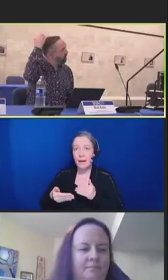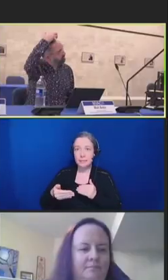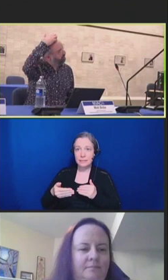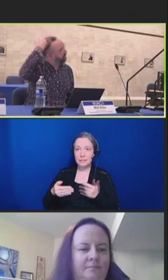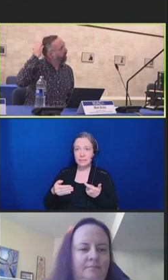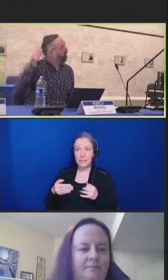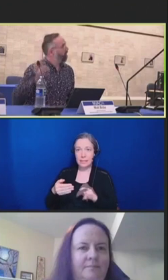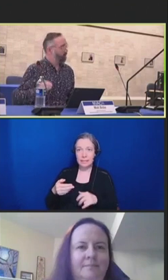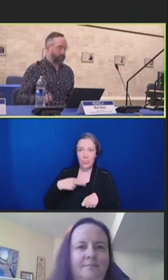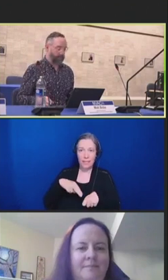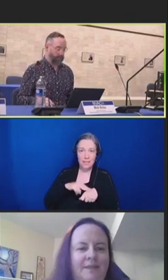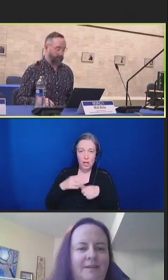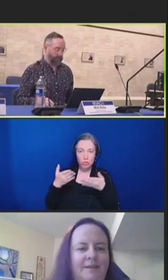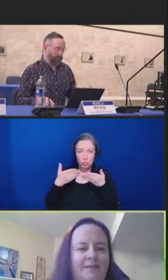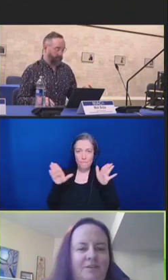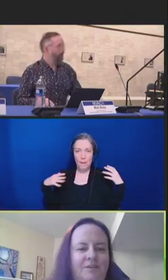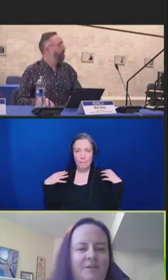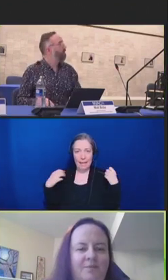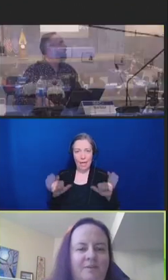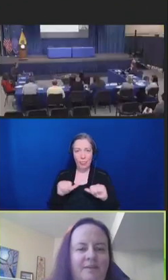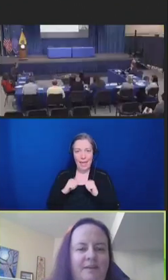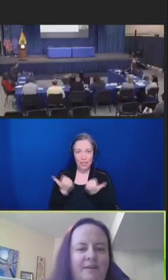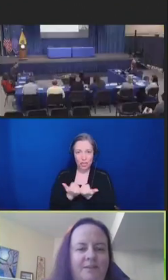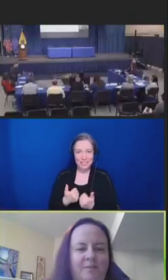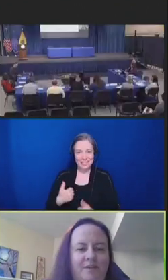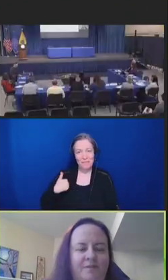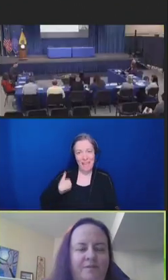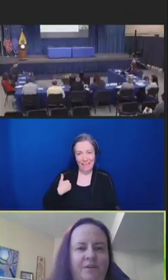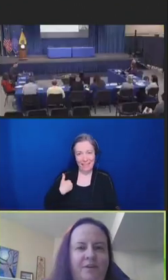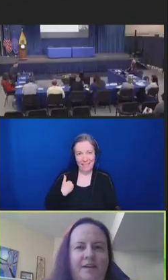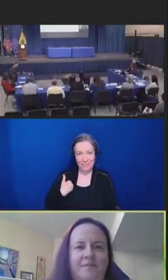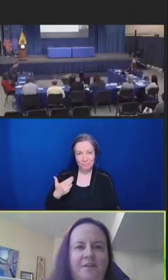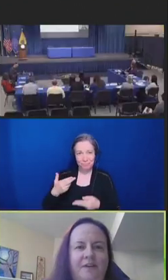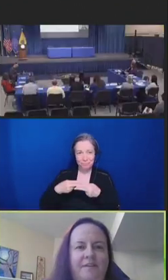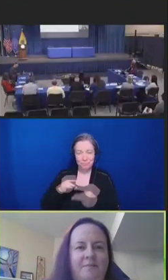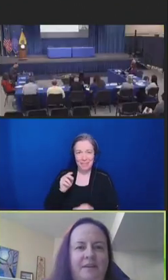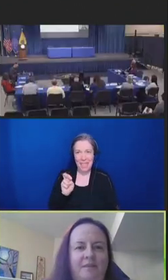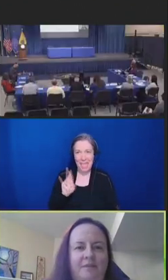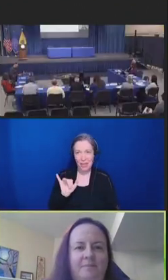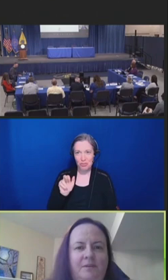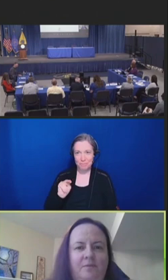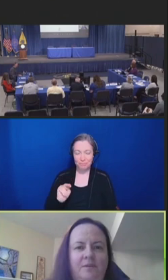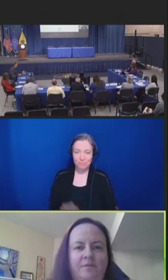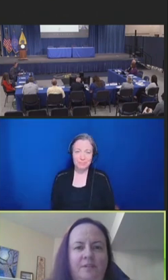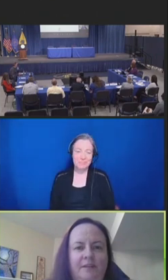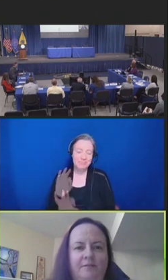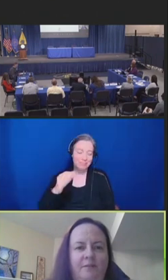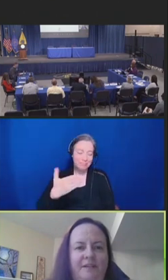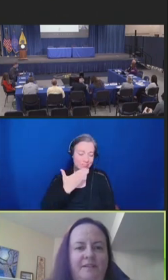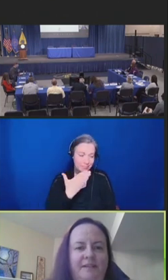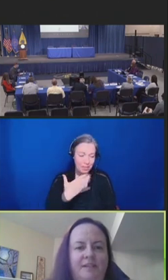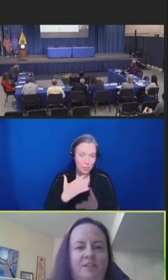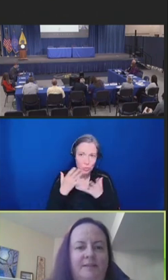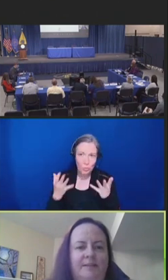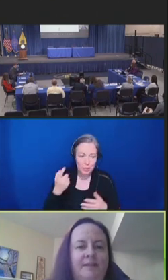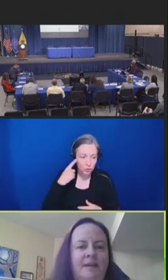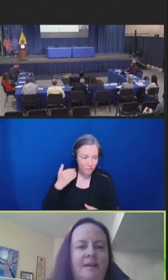Erin Henry: Good afternoon, everyone, and thank you so much for having me, and it has been a wonderful day full of presentations.